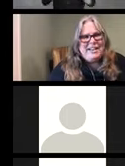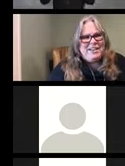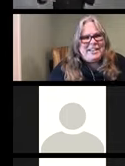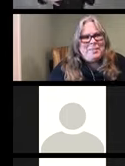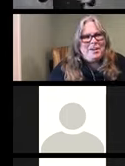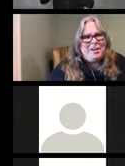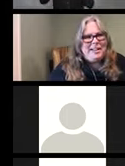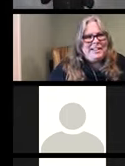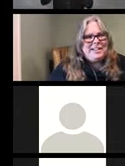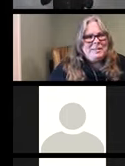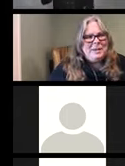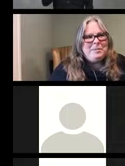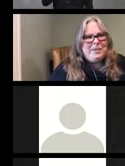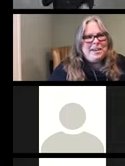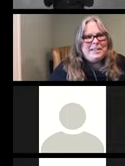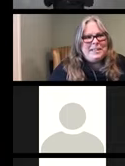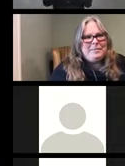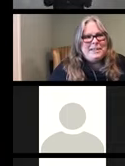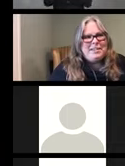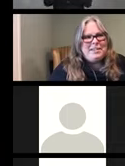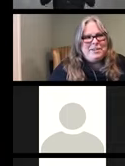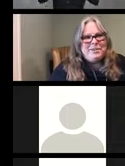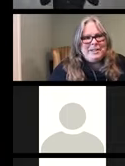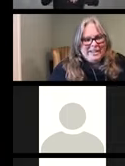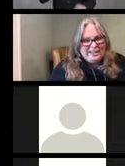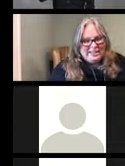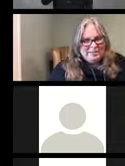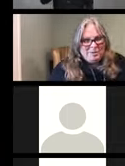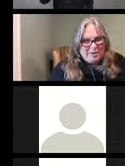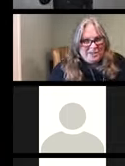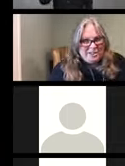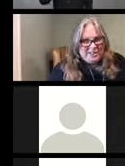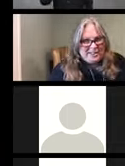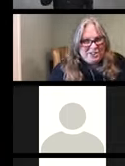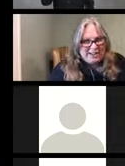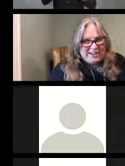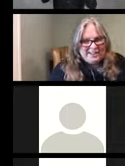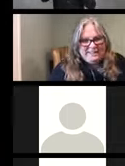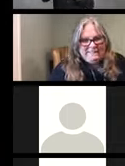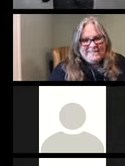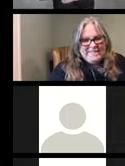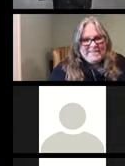Looks like we're getting great tips and questions in the chat.